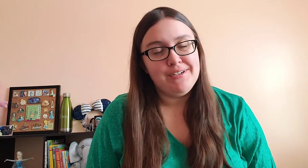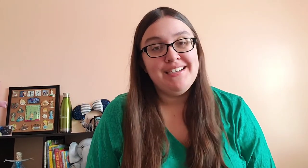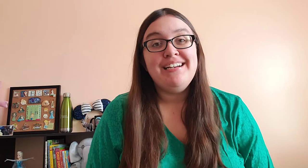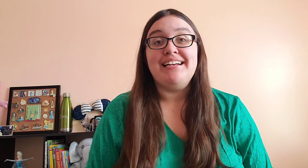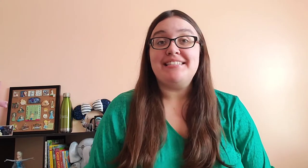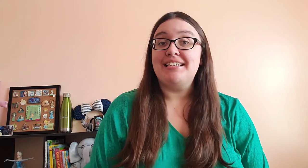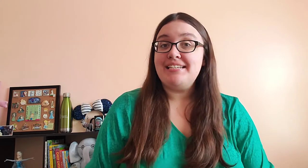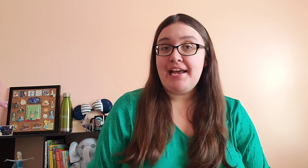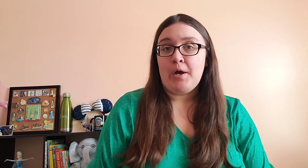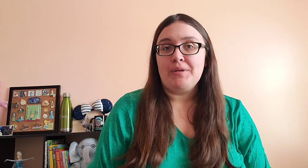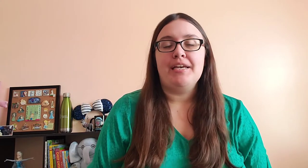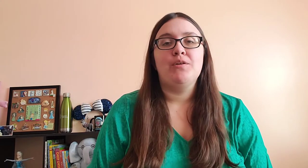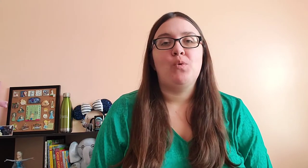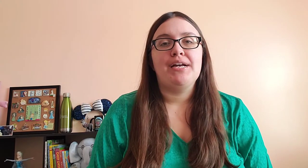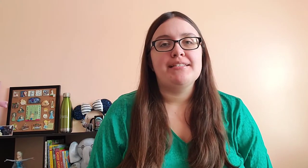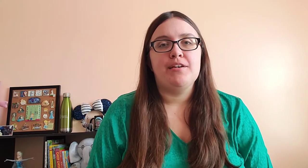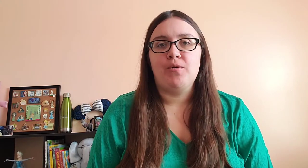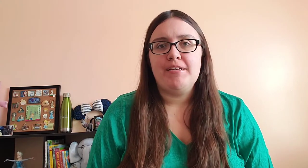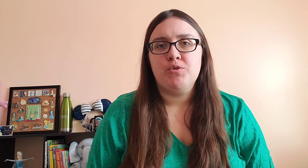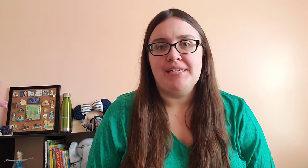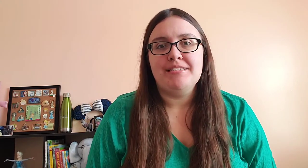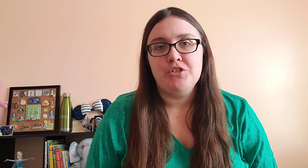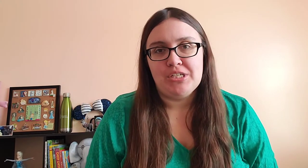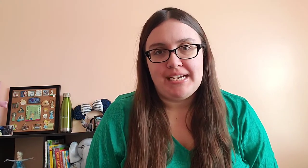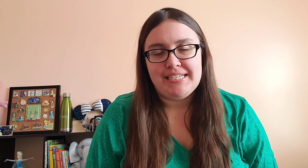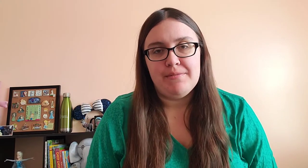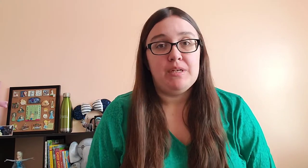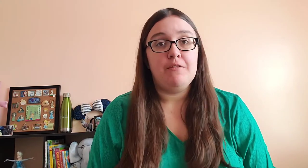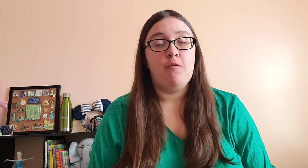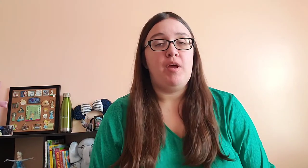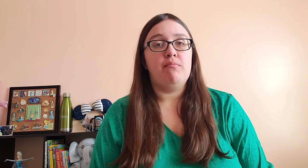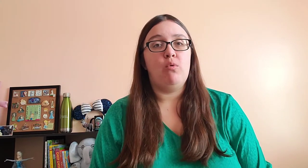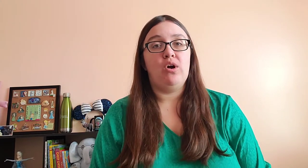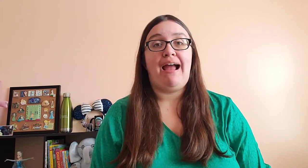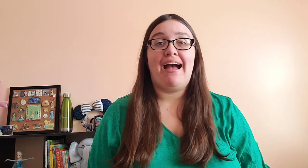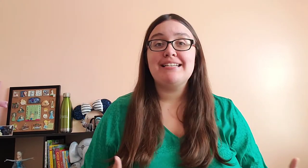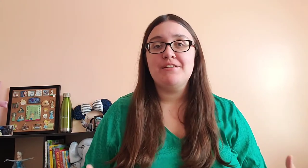And sitting down, it can work as a great transition activity, a more active